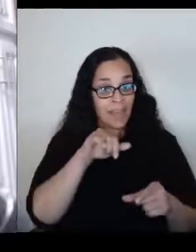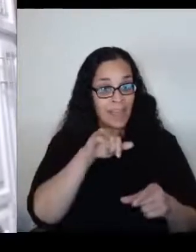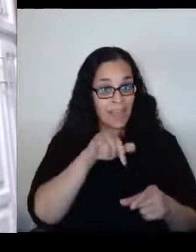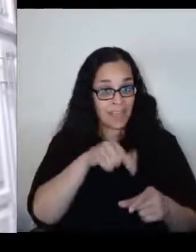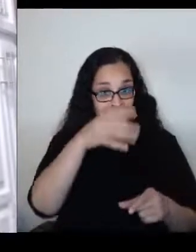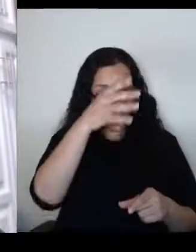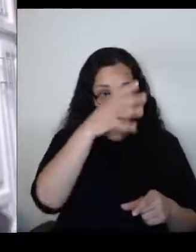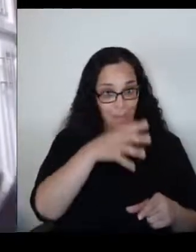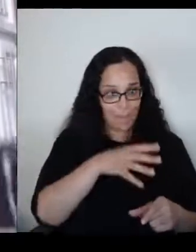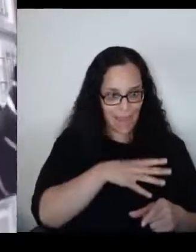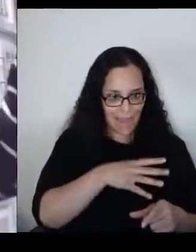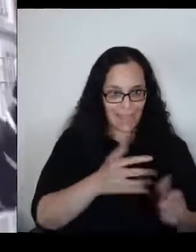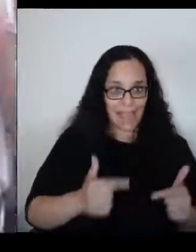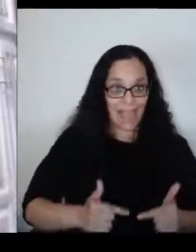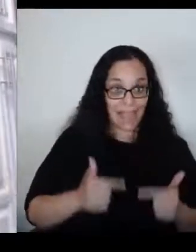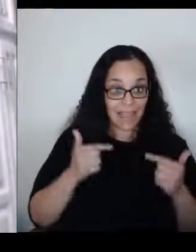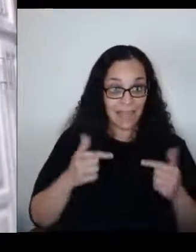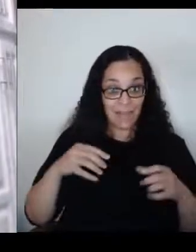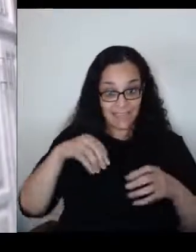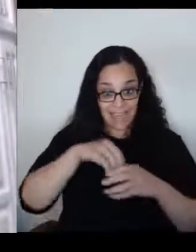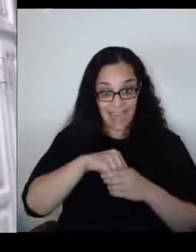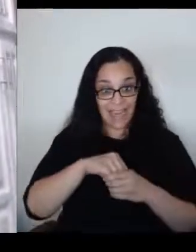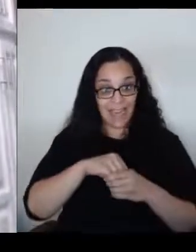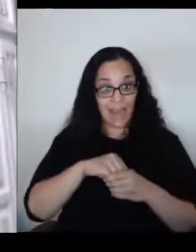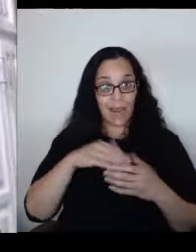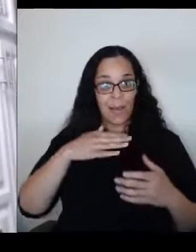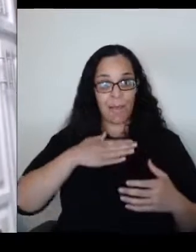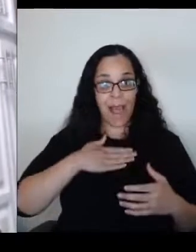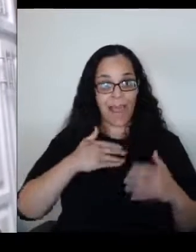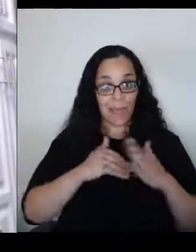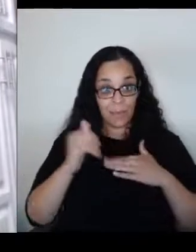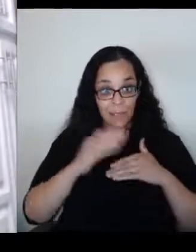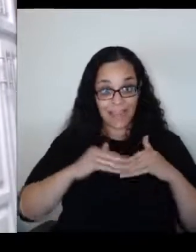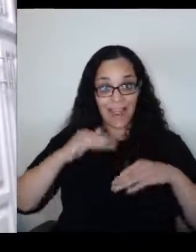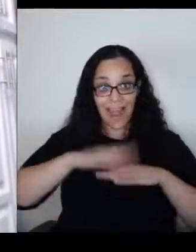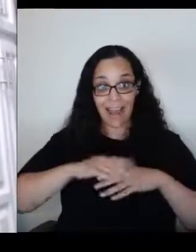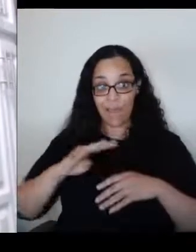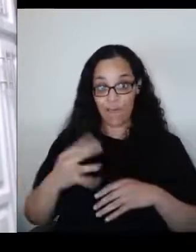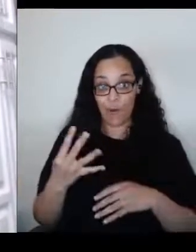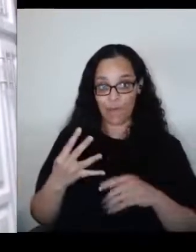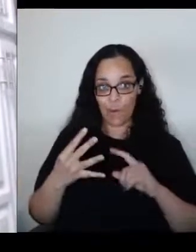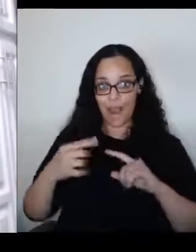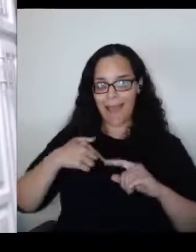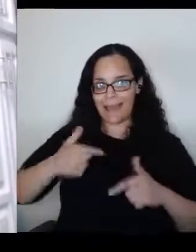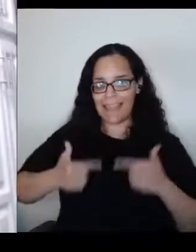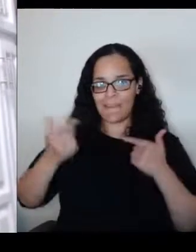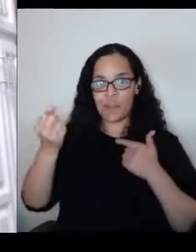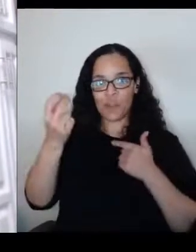on the fourth floor, I'm on the 12th floor and there he is and they cannot get him out.